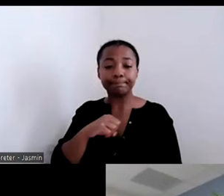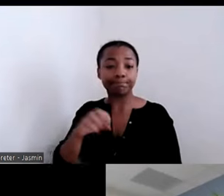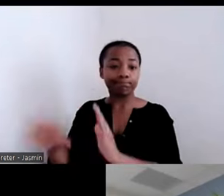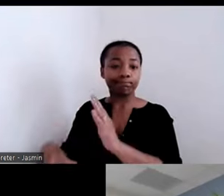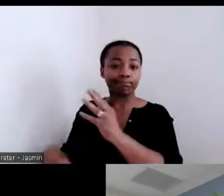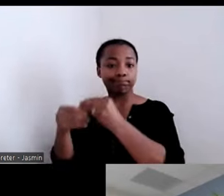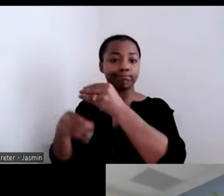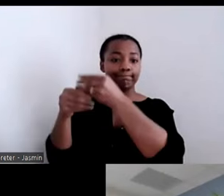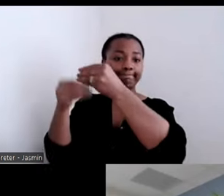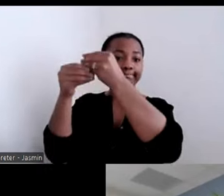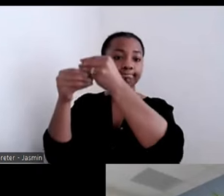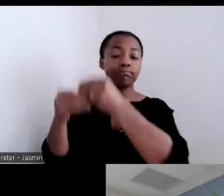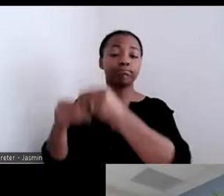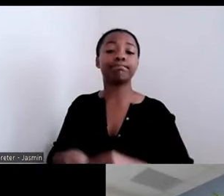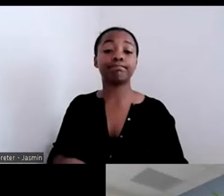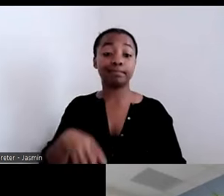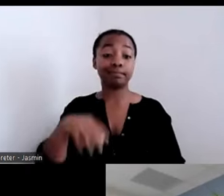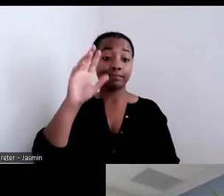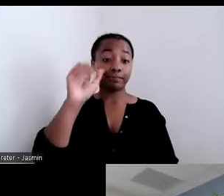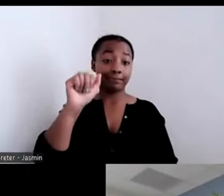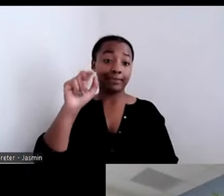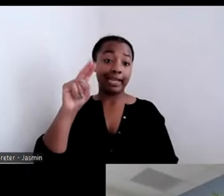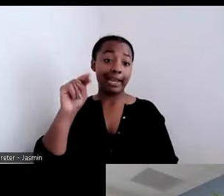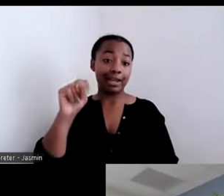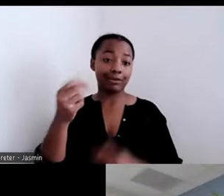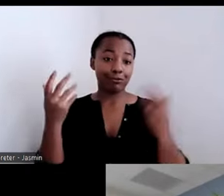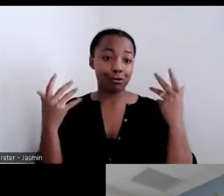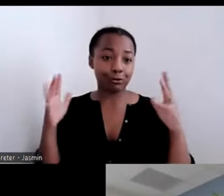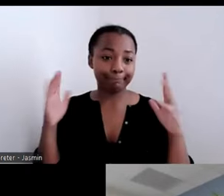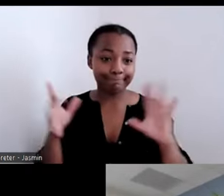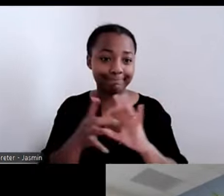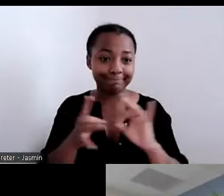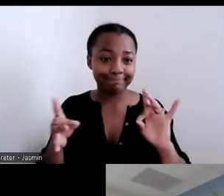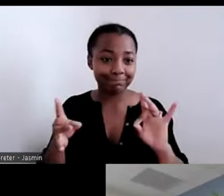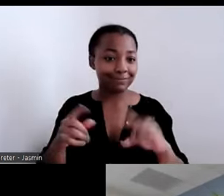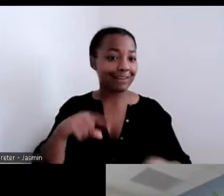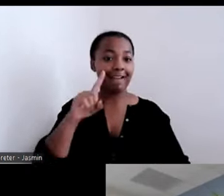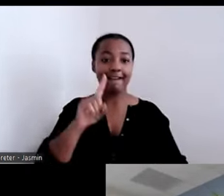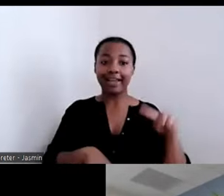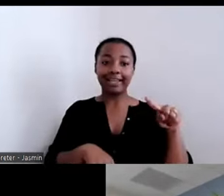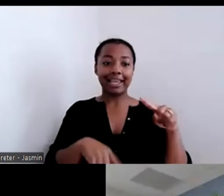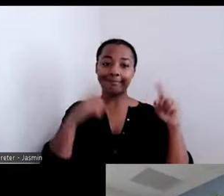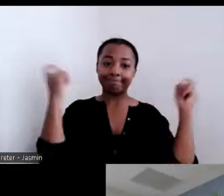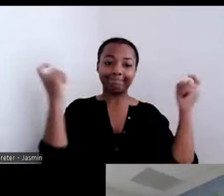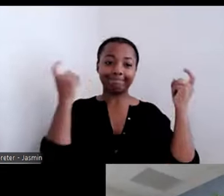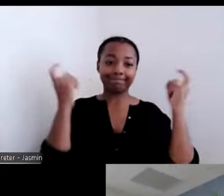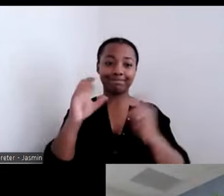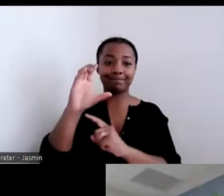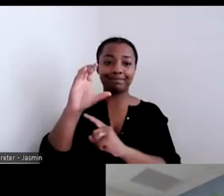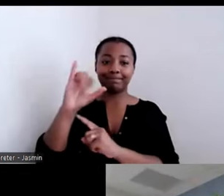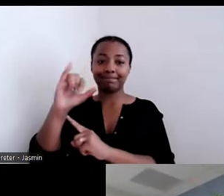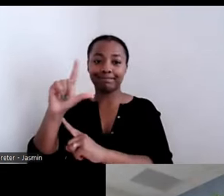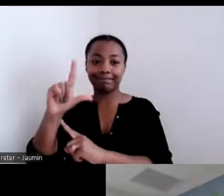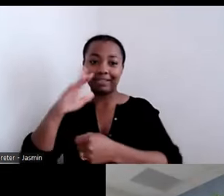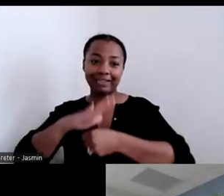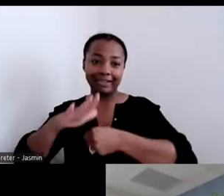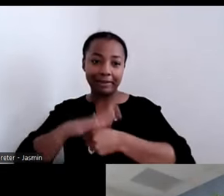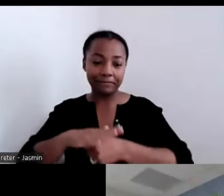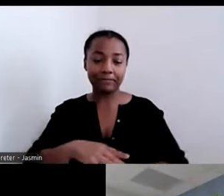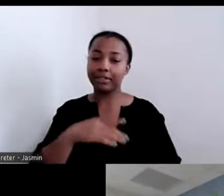As Ann said, I cannot say enough about the CIL and how seriously they have taken